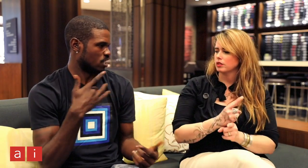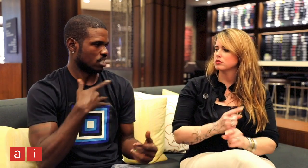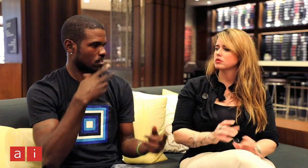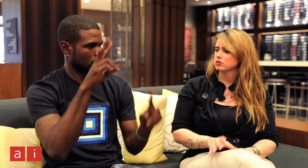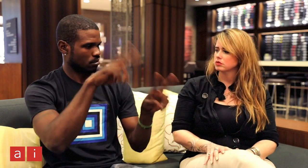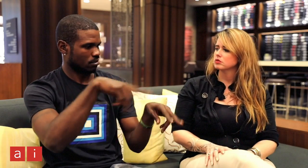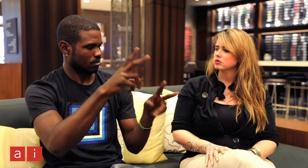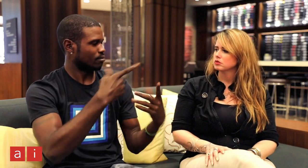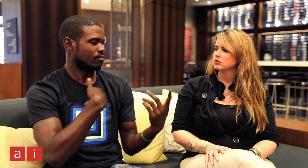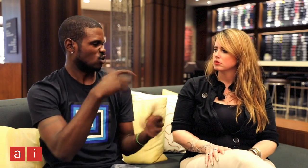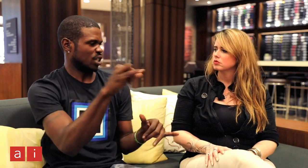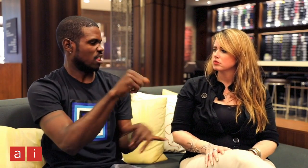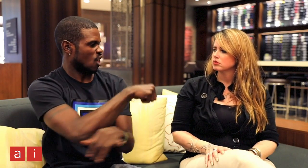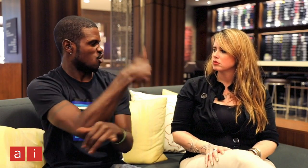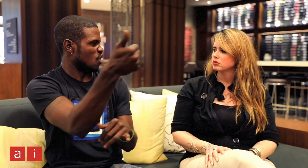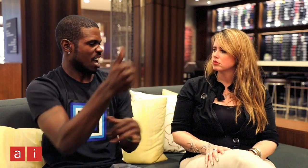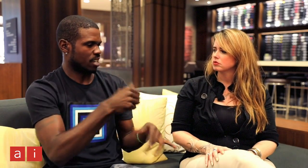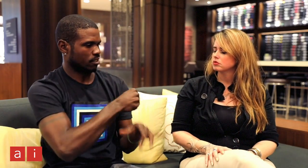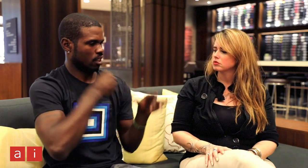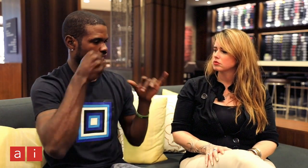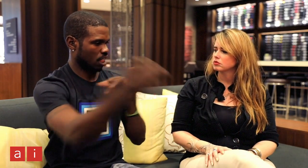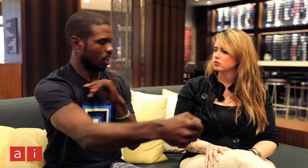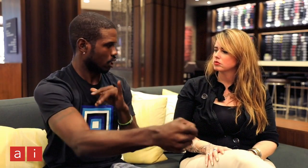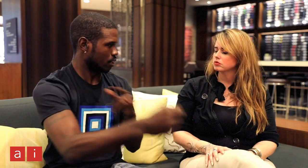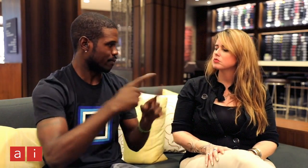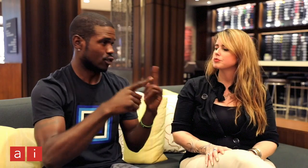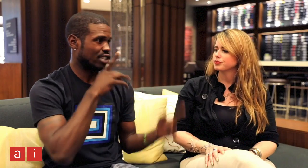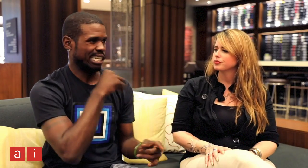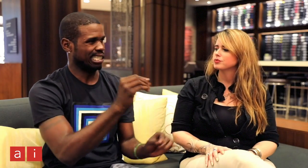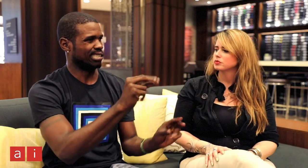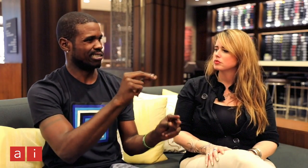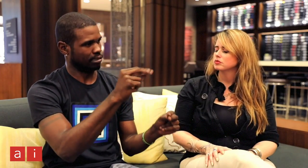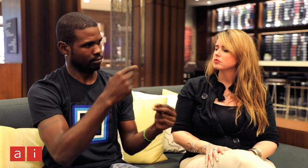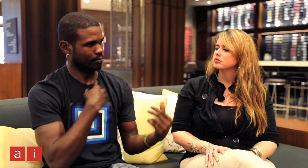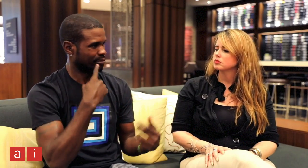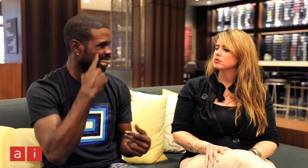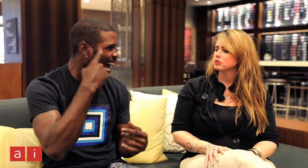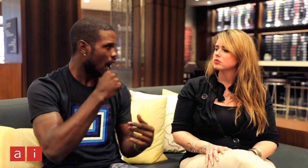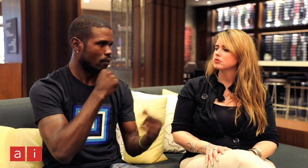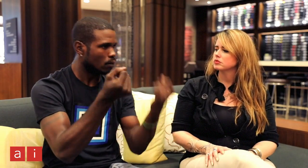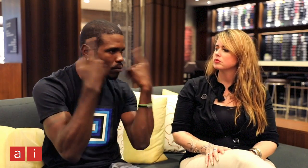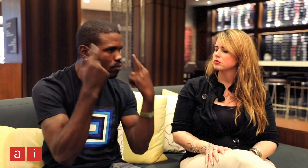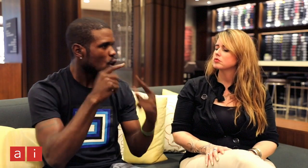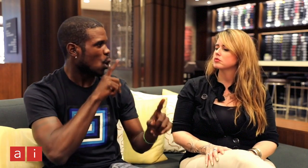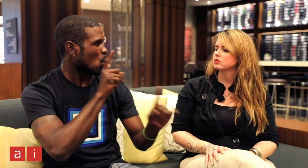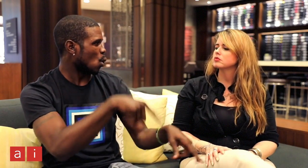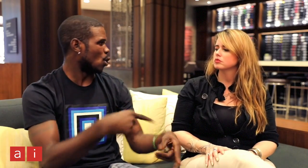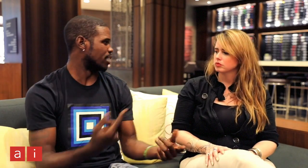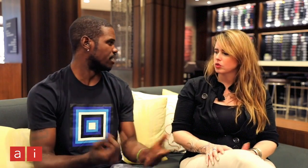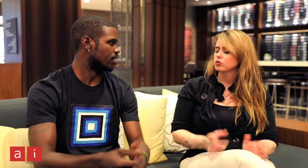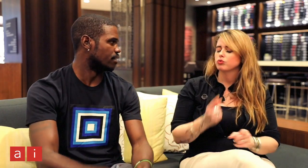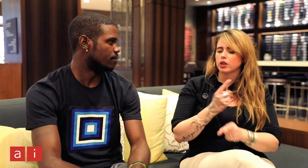The cops thought he wasn't like other deaf people they had encountered, and he suffered for it, though he tried to explain that he was deaf and unable to hear their orders.